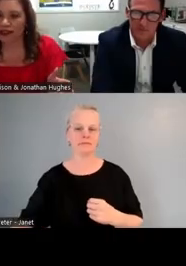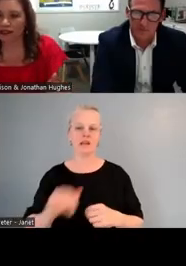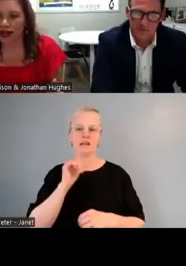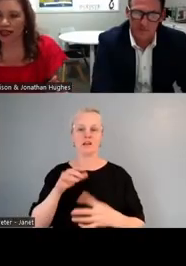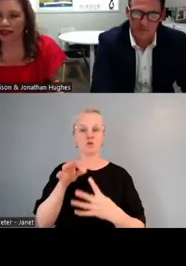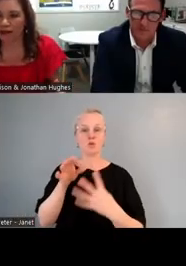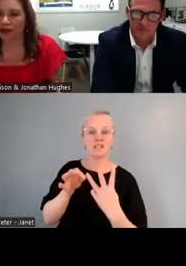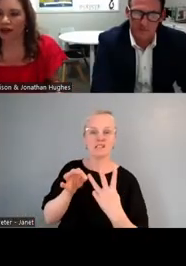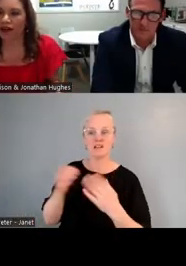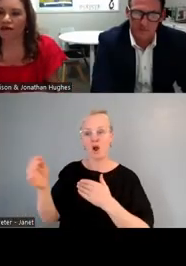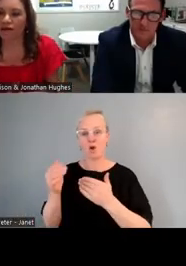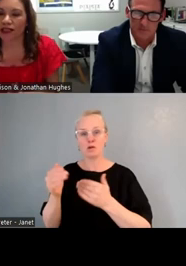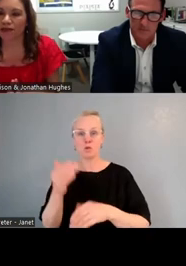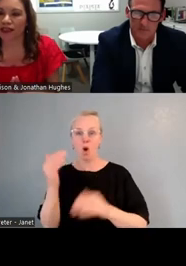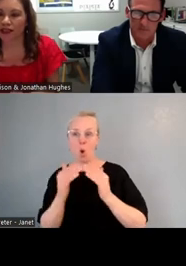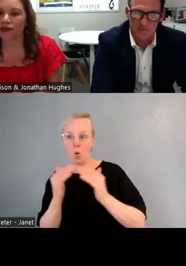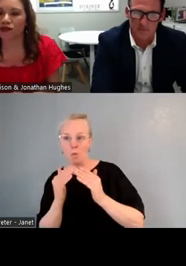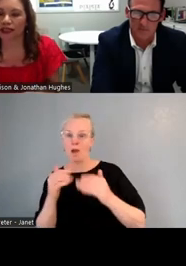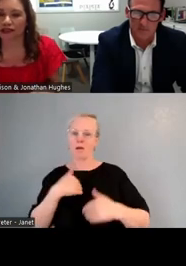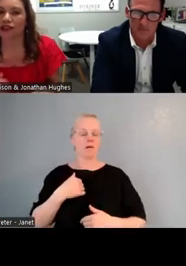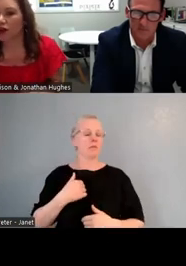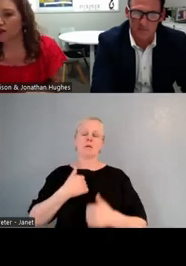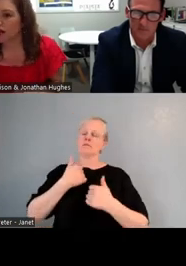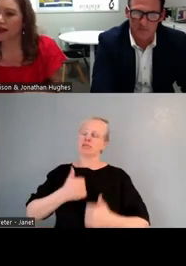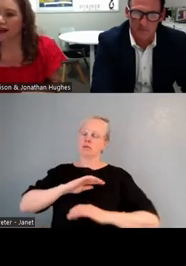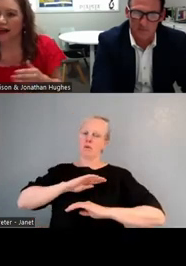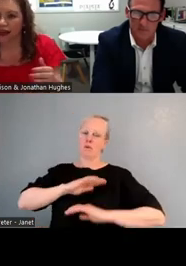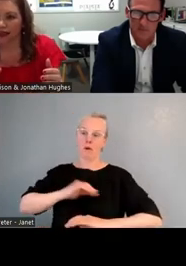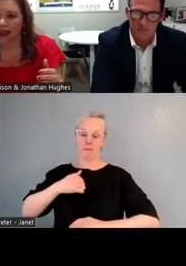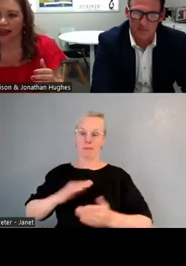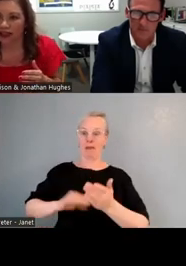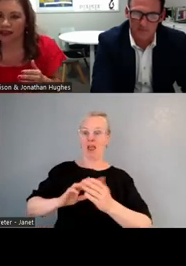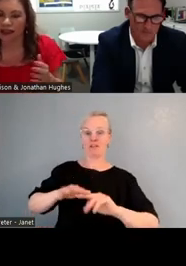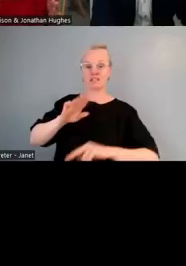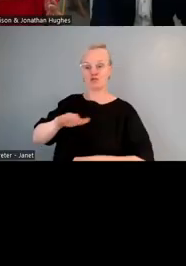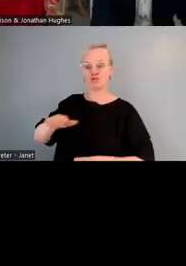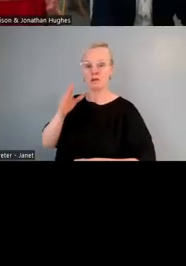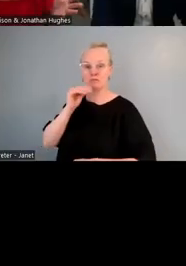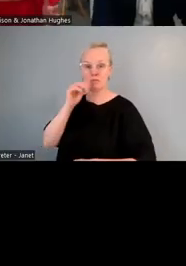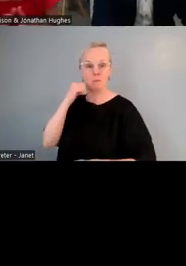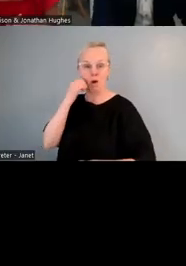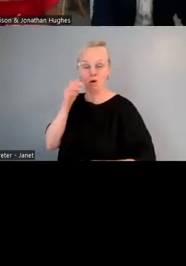it's great as a parent of Māori-speaking children to know that, "Okay, I can actually help my children